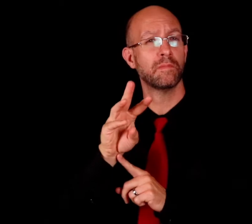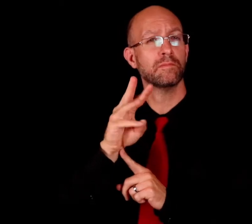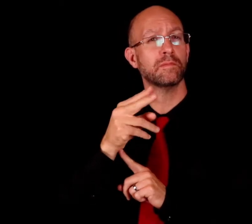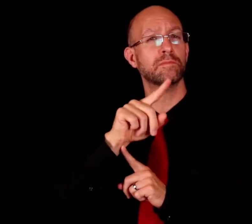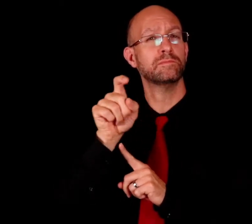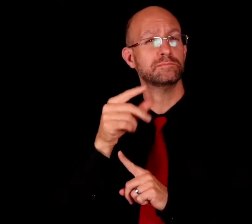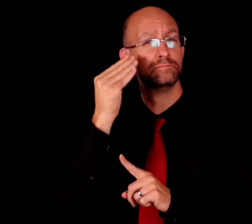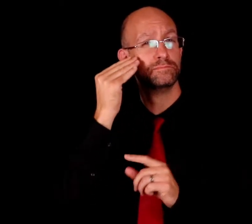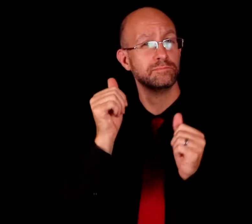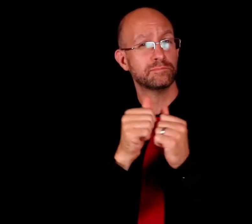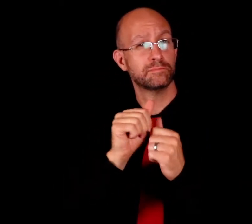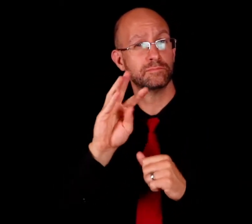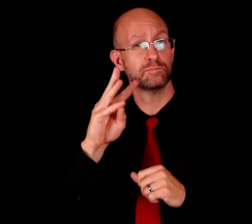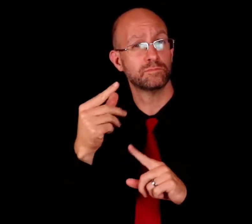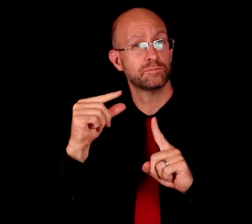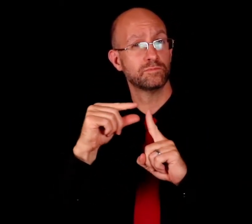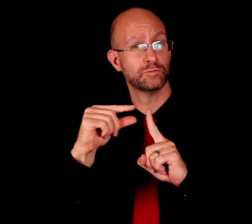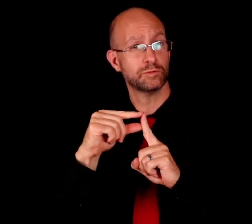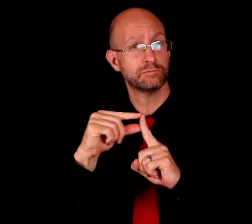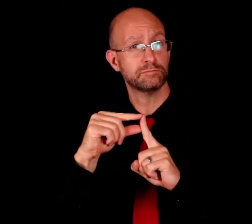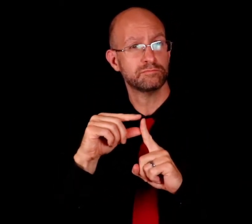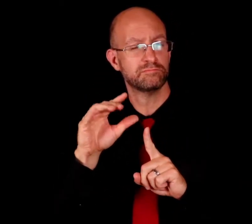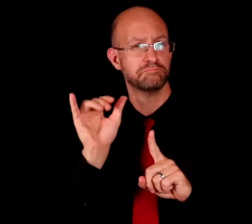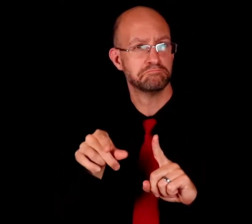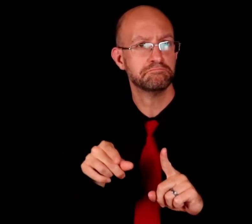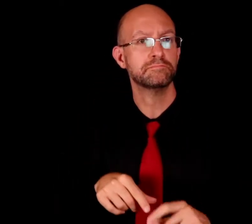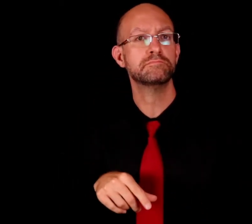You know WH-questions that have WH-words in it.